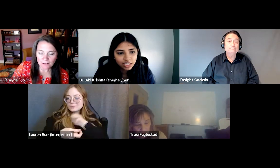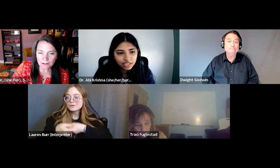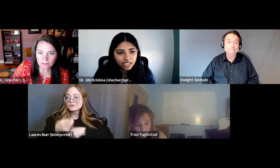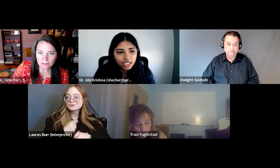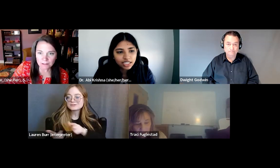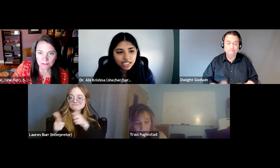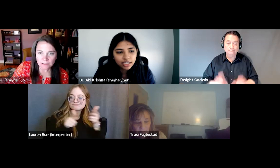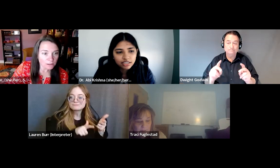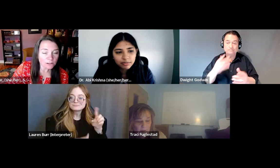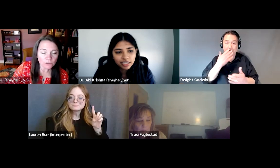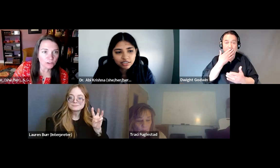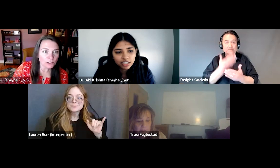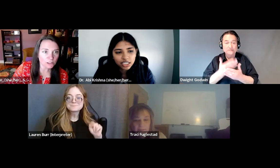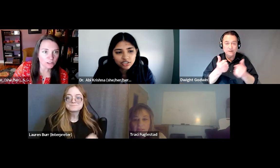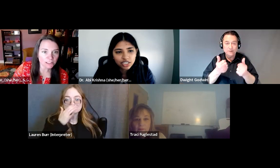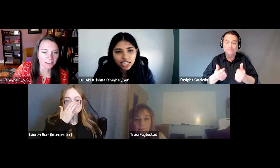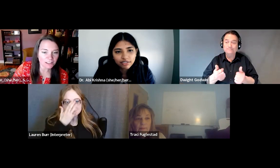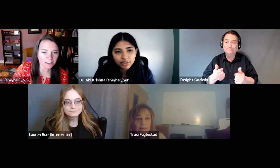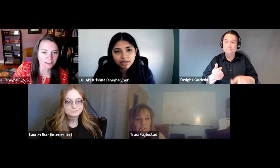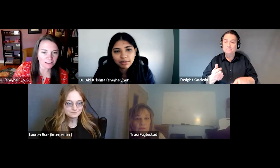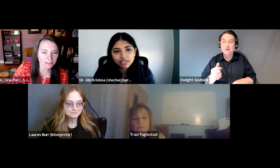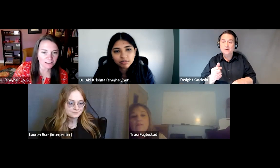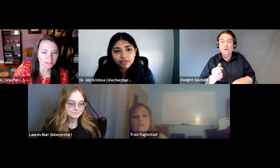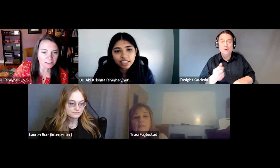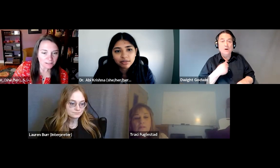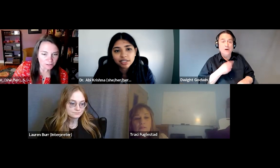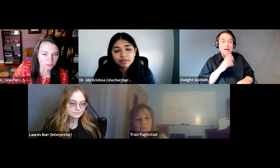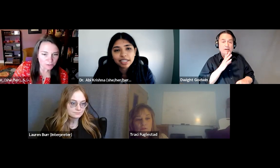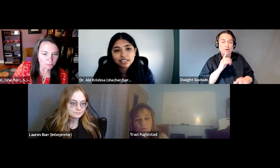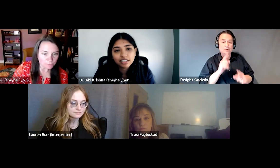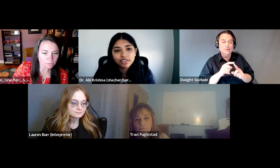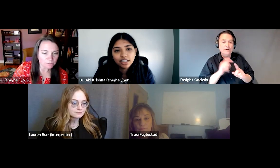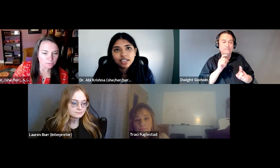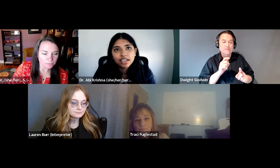Yeah, and I guess I can speak to that from the medical provider perspective.